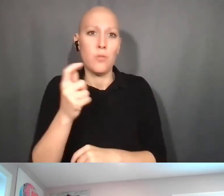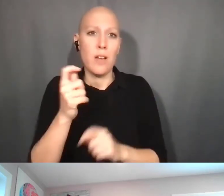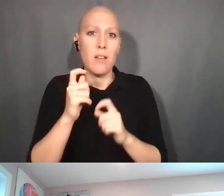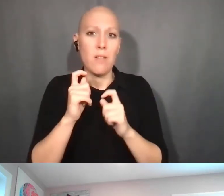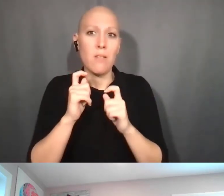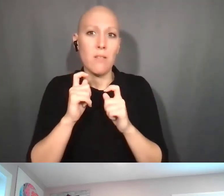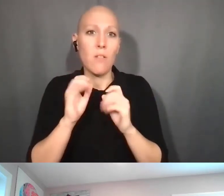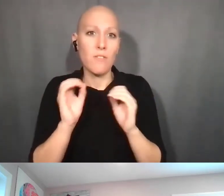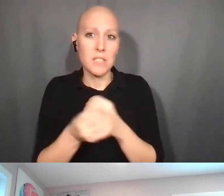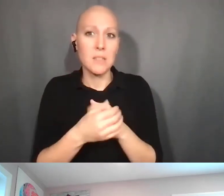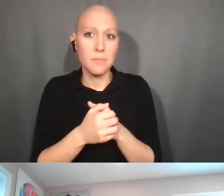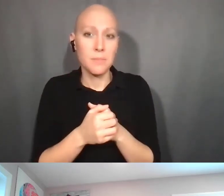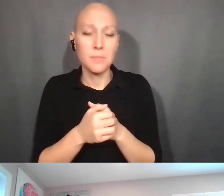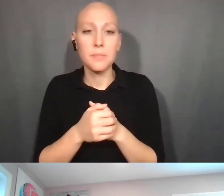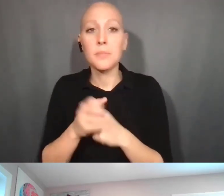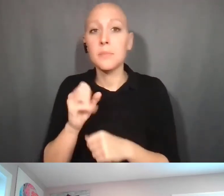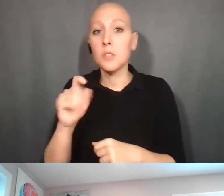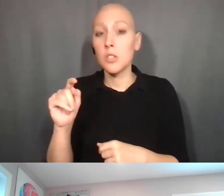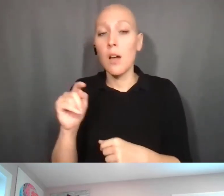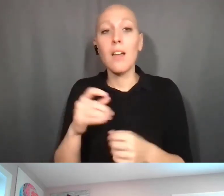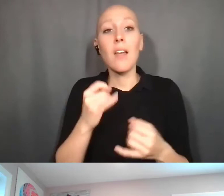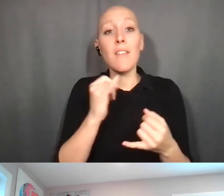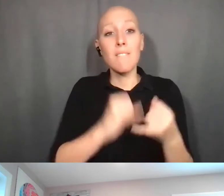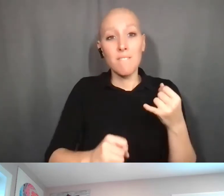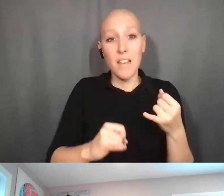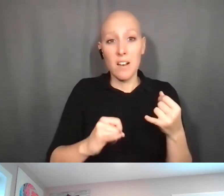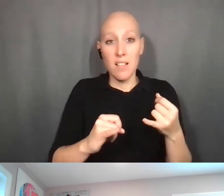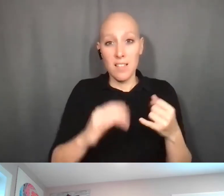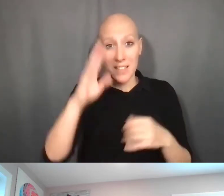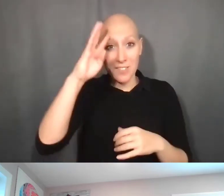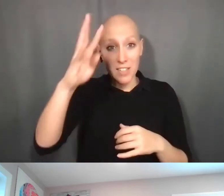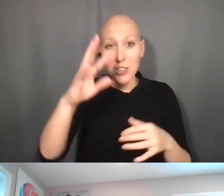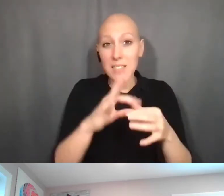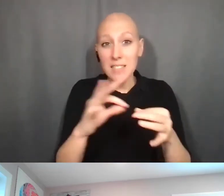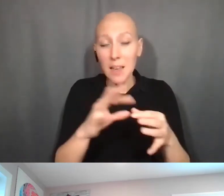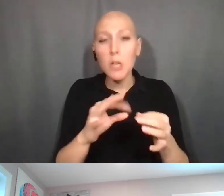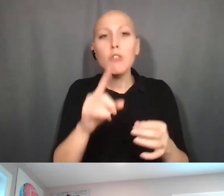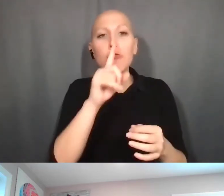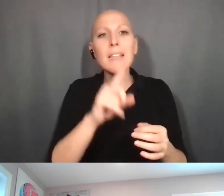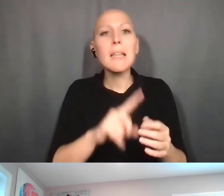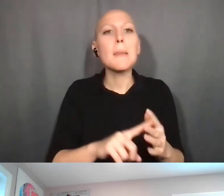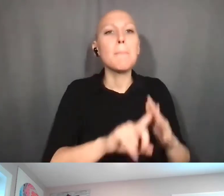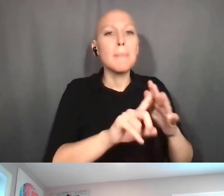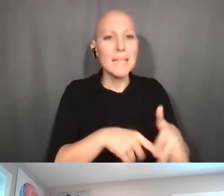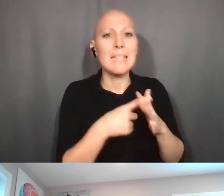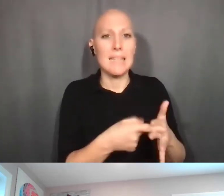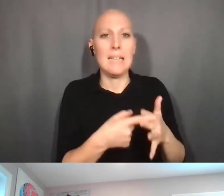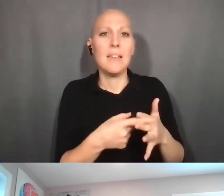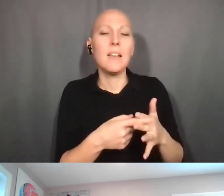is really only the beginning of your reporting responsibilities for your invention.